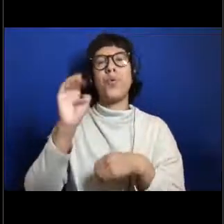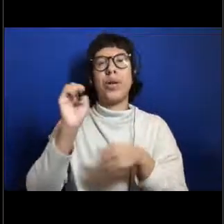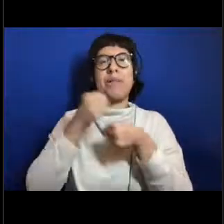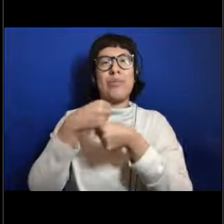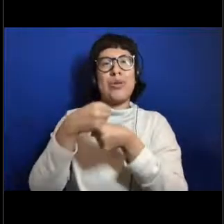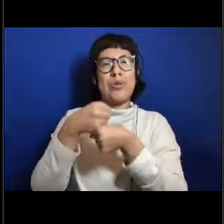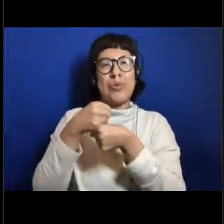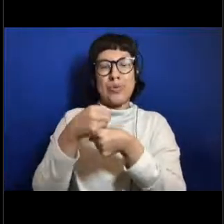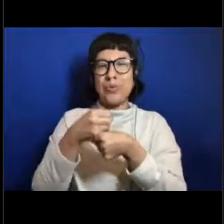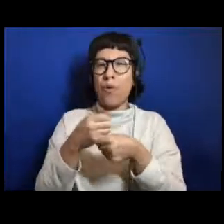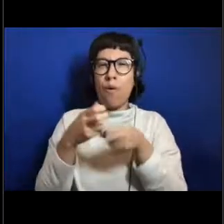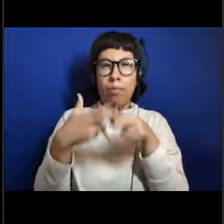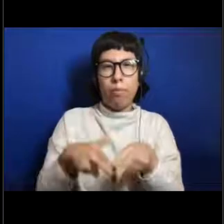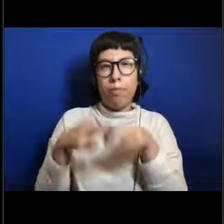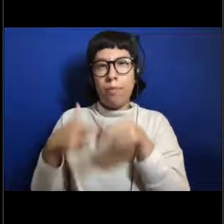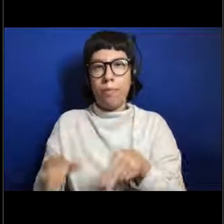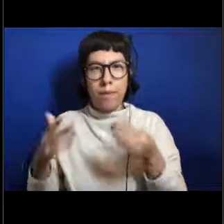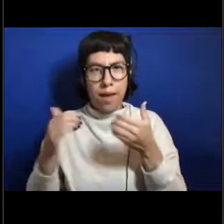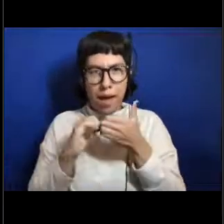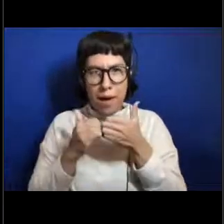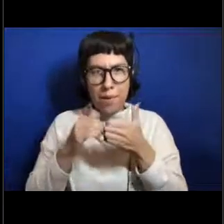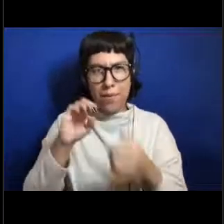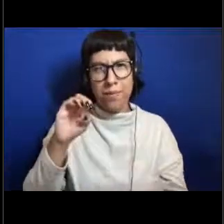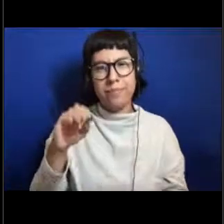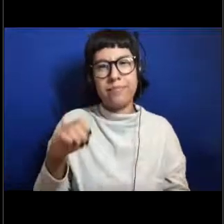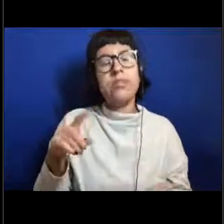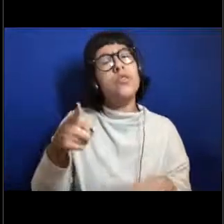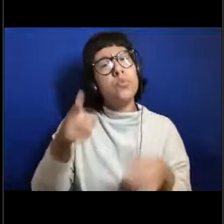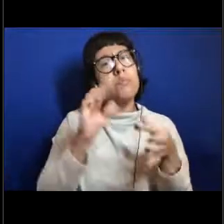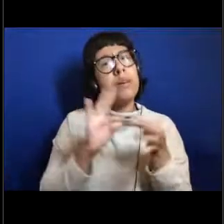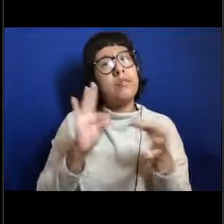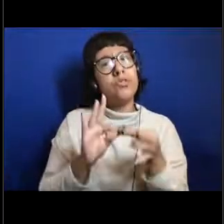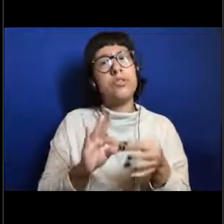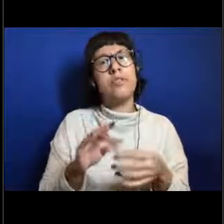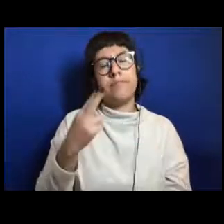I think because you did mention earlier that one of the species was a hermaphrodite,